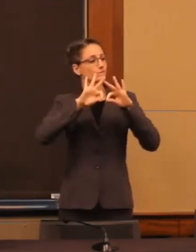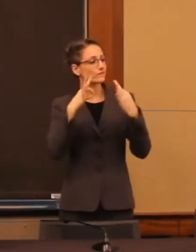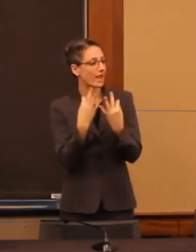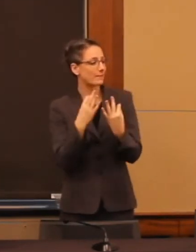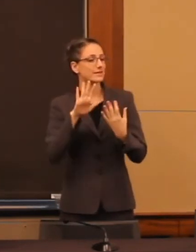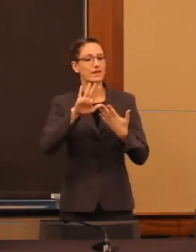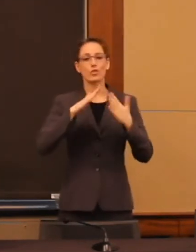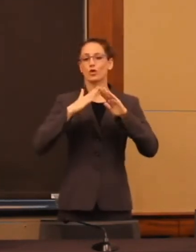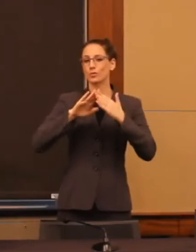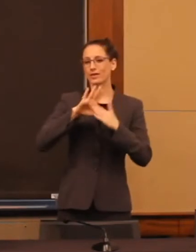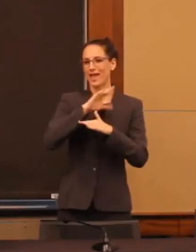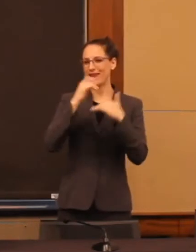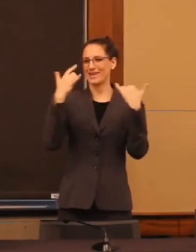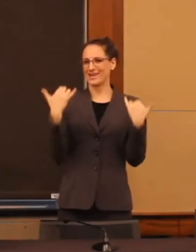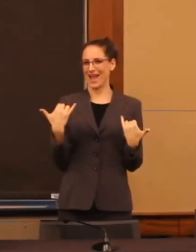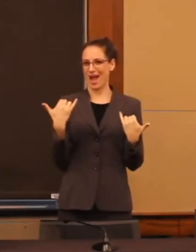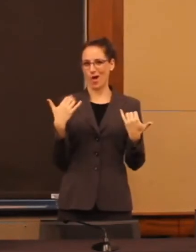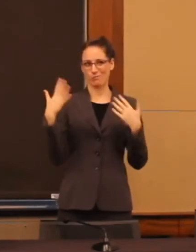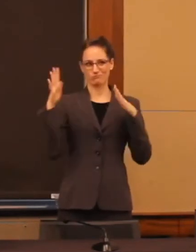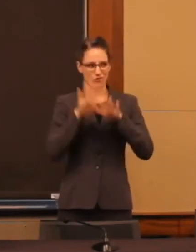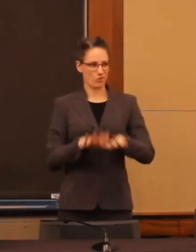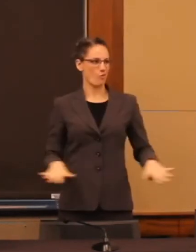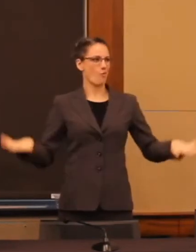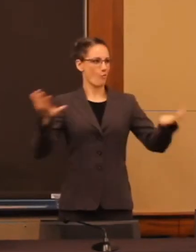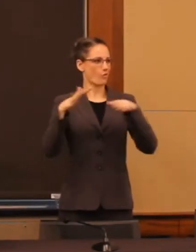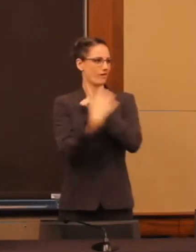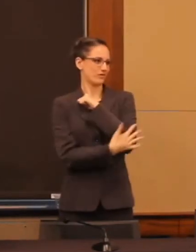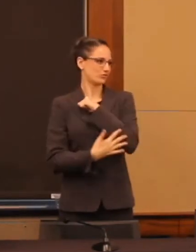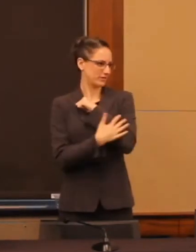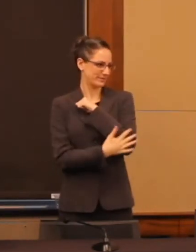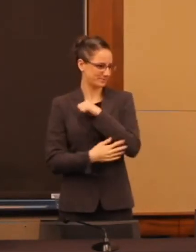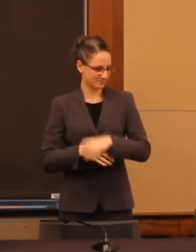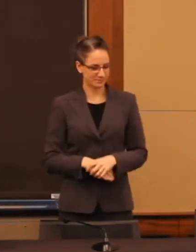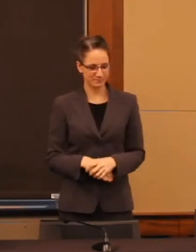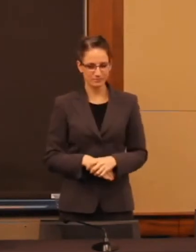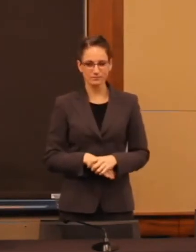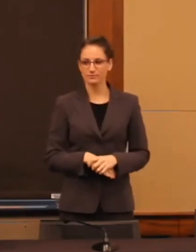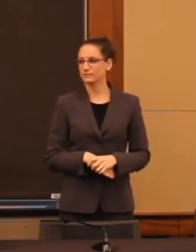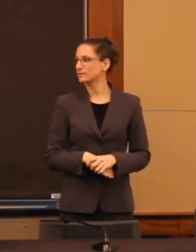and now, the nation. And you know, I'm going to sneeze.